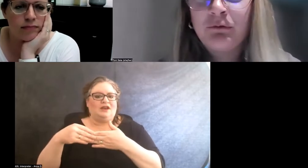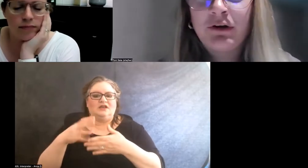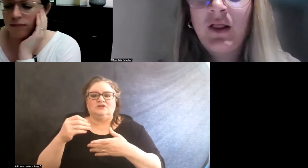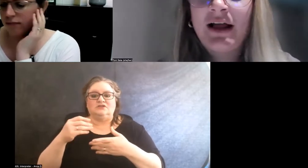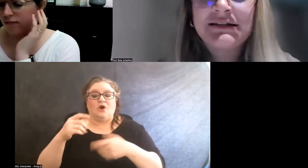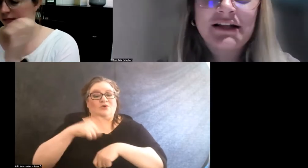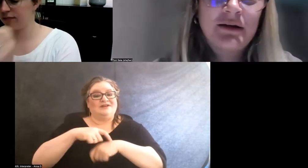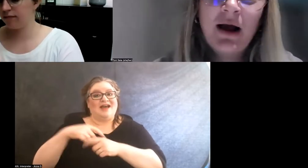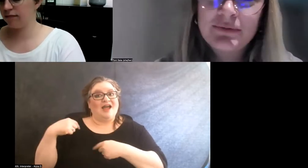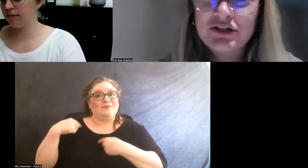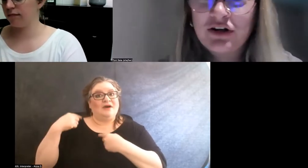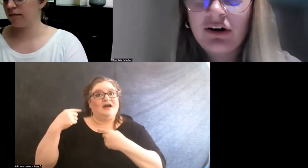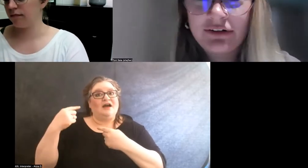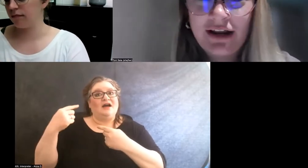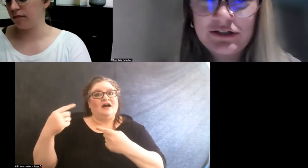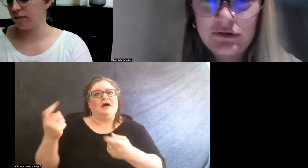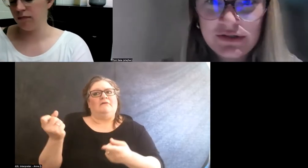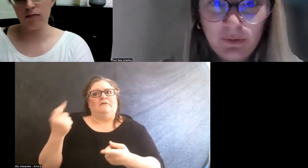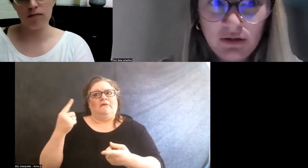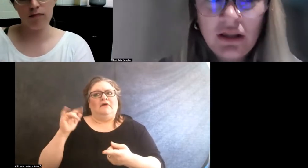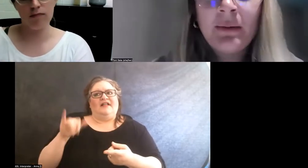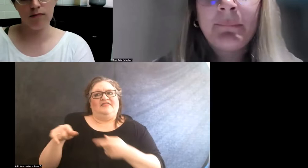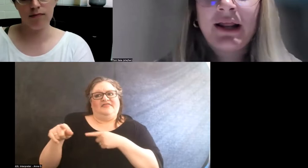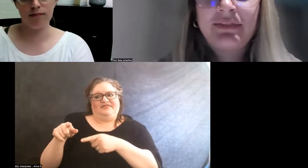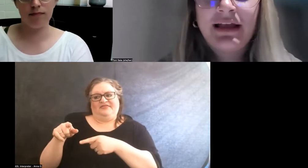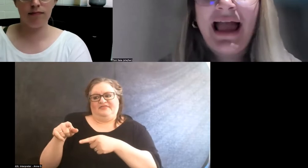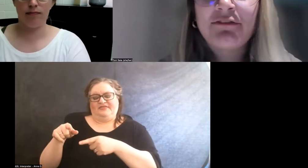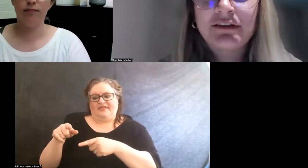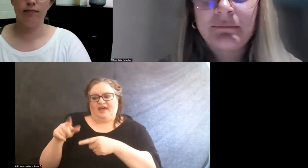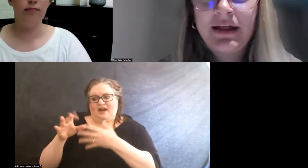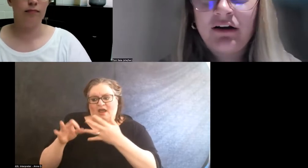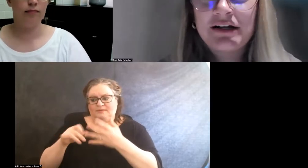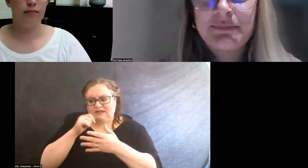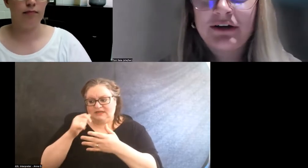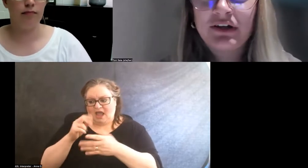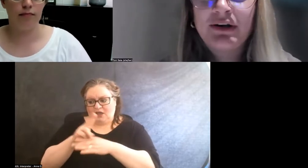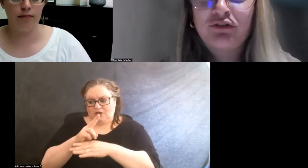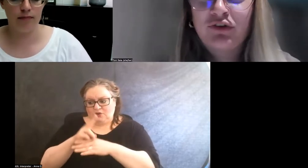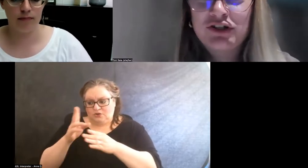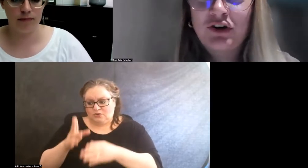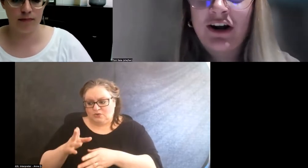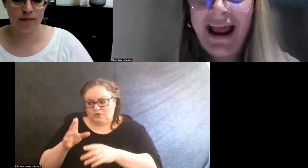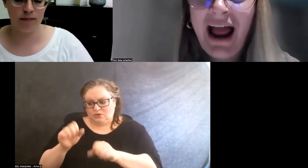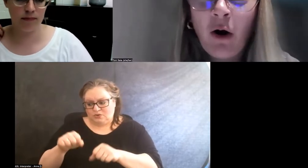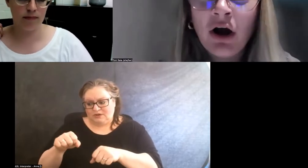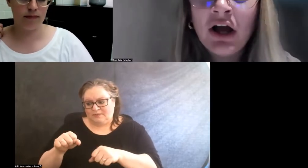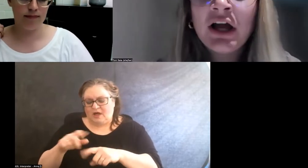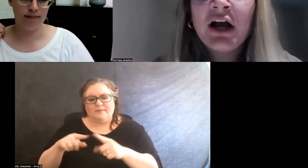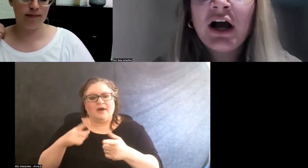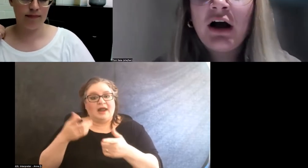you realize that some options aren't as usable. But I think having them there, especially when you're first starting out,